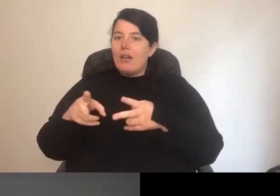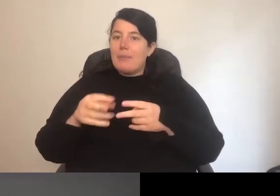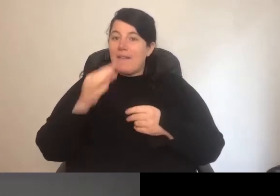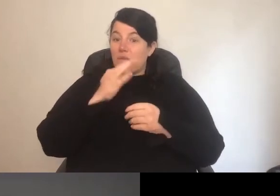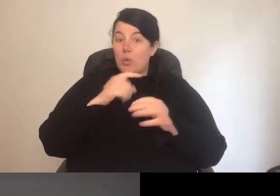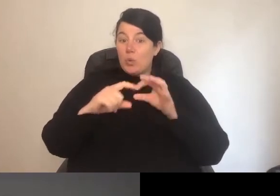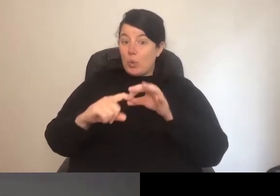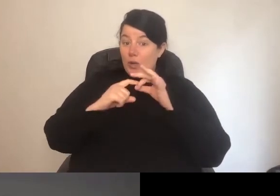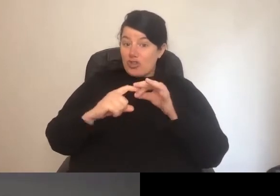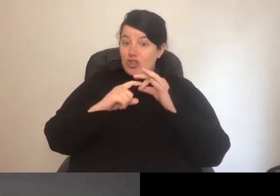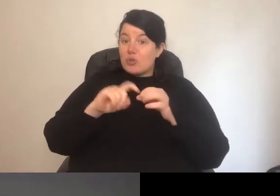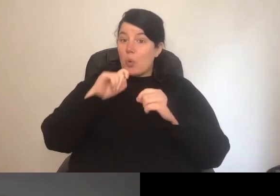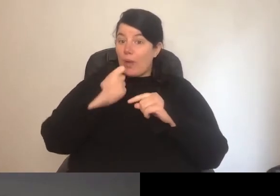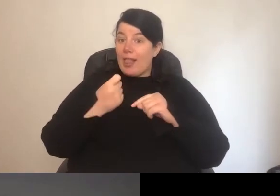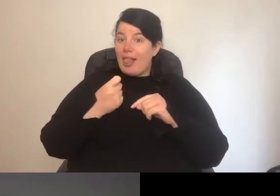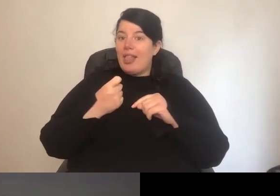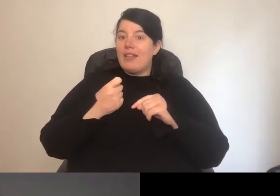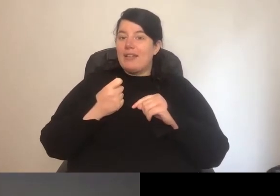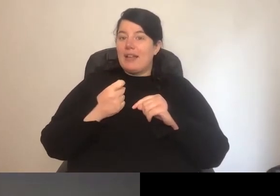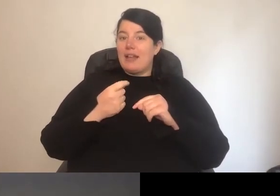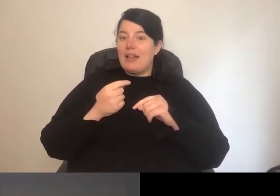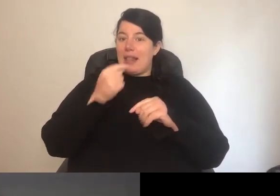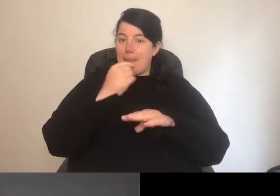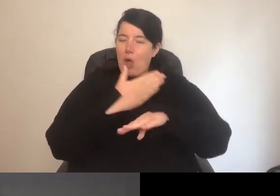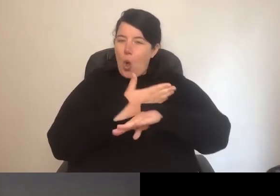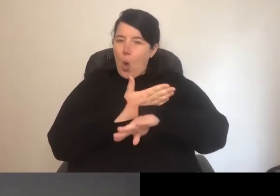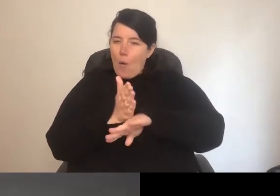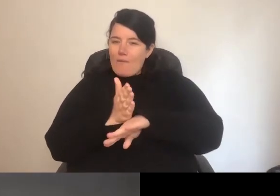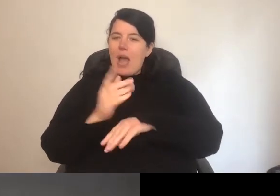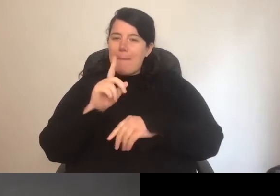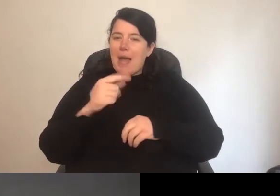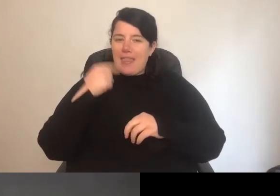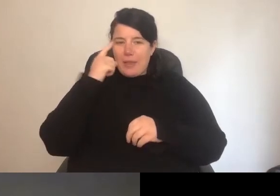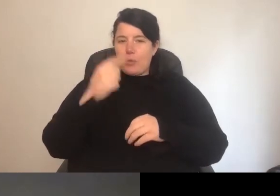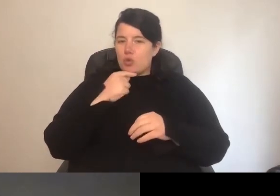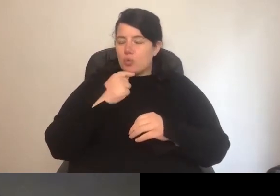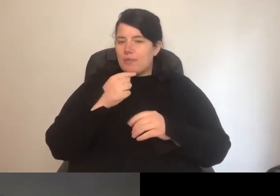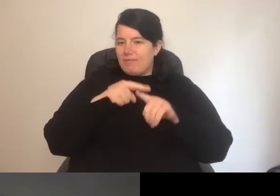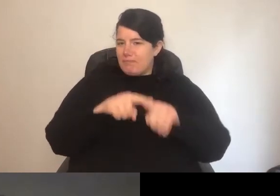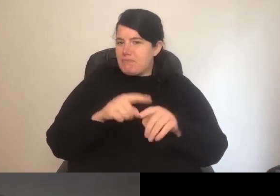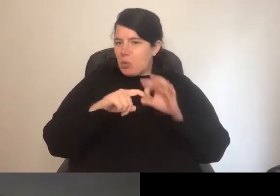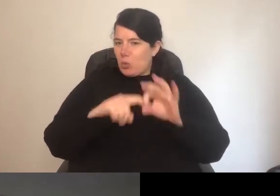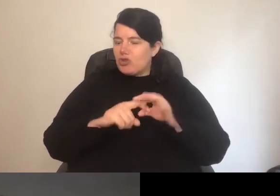come through. We're running a little over. The first question comes from